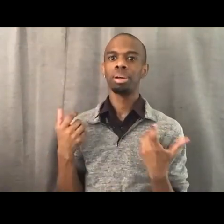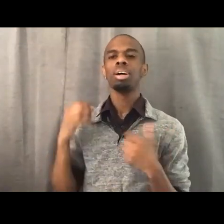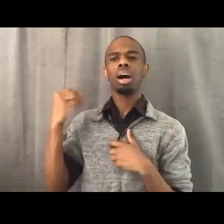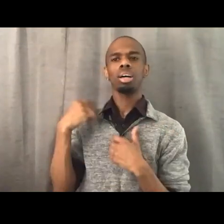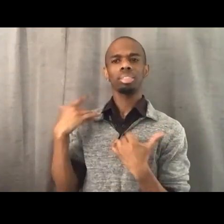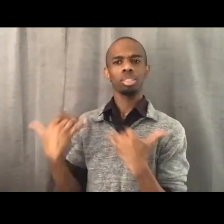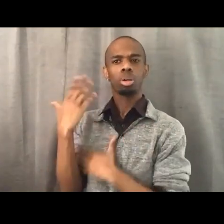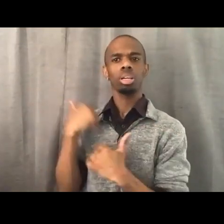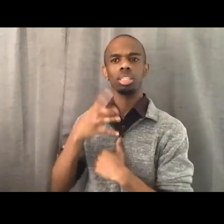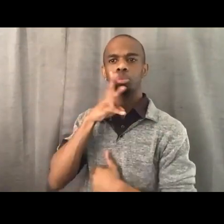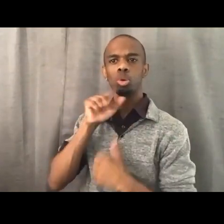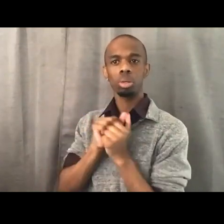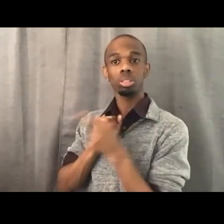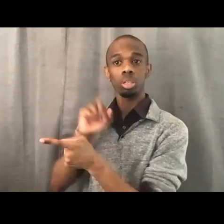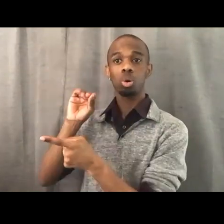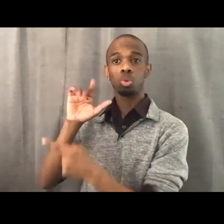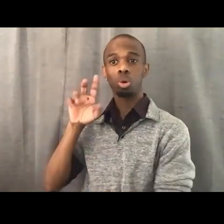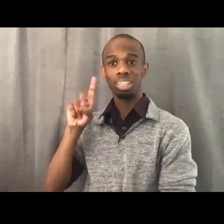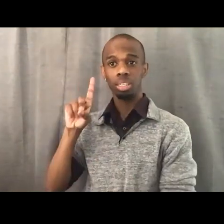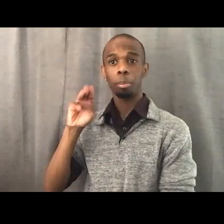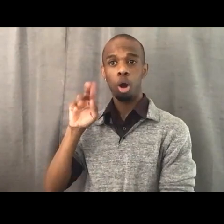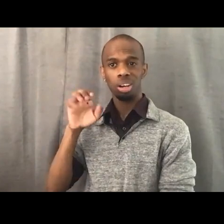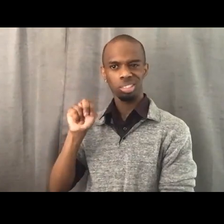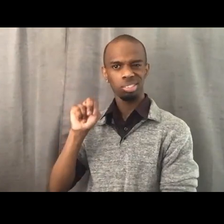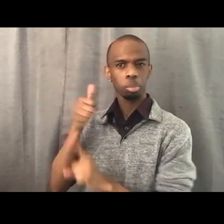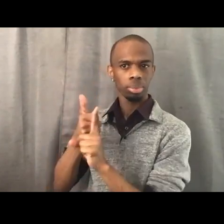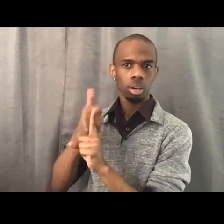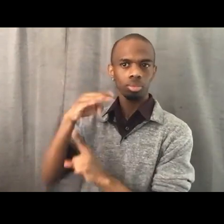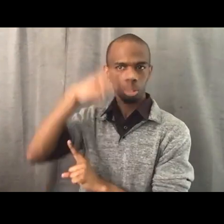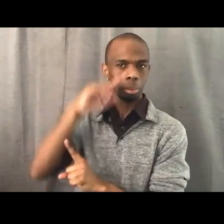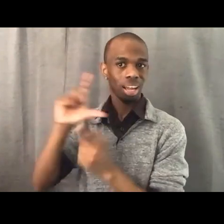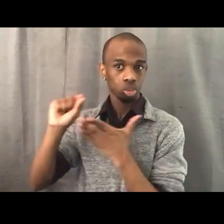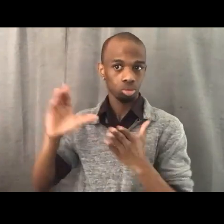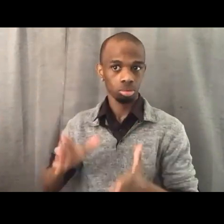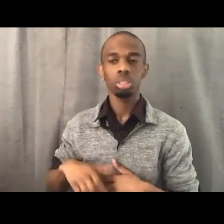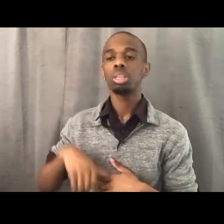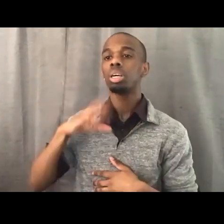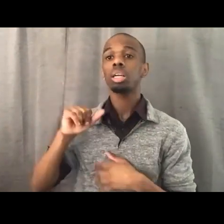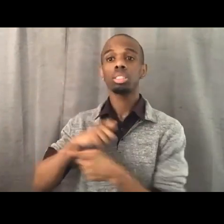who's a journalist, Black journalist. And he says, we made a fatal error